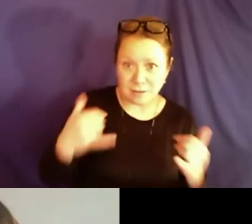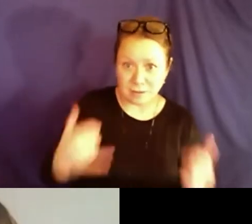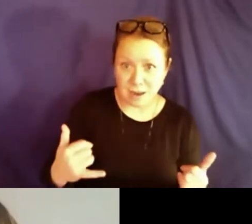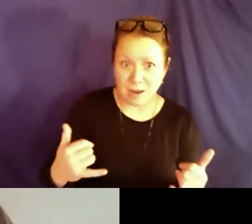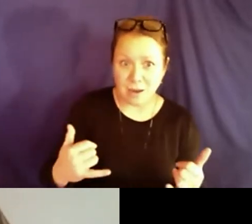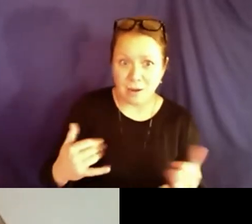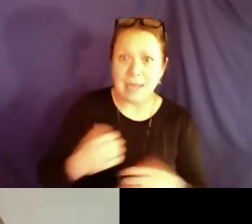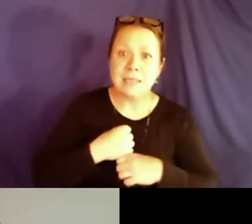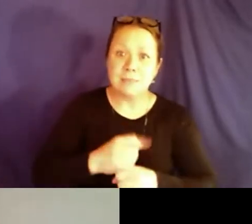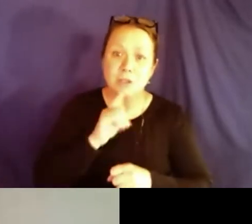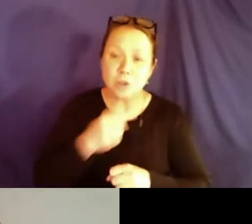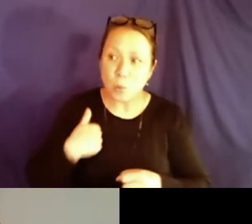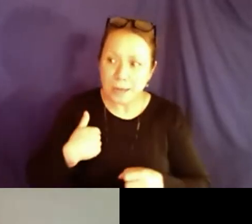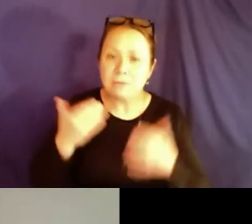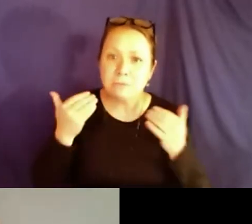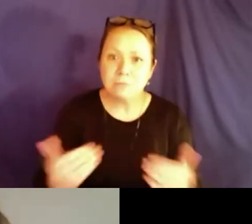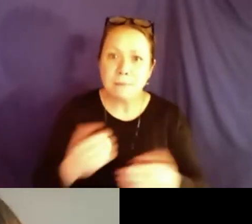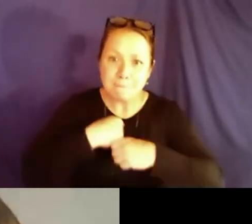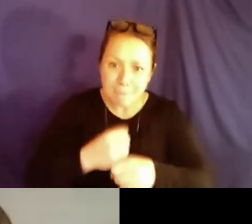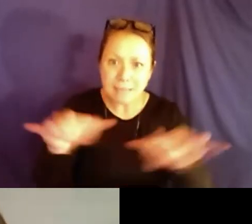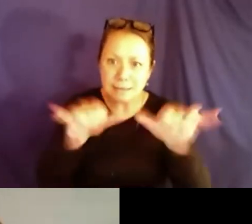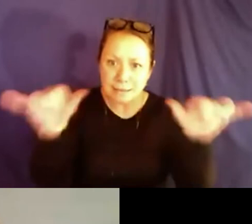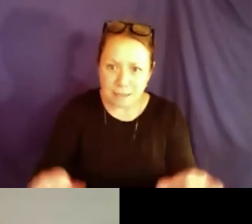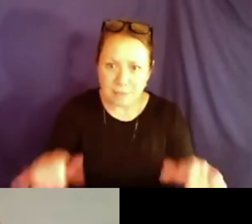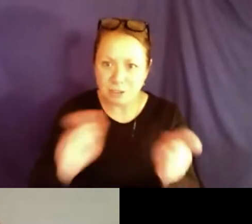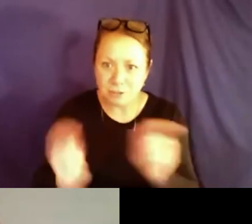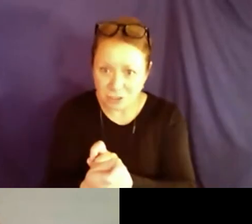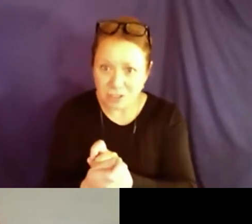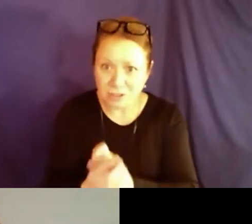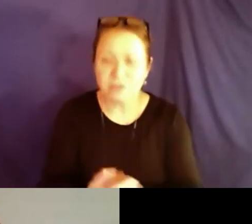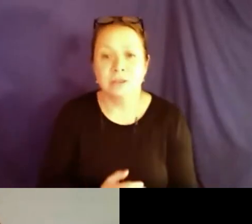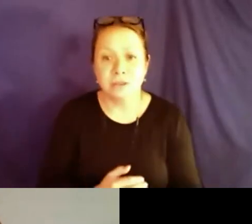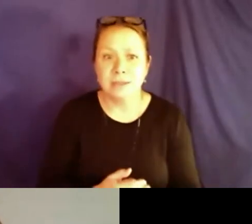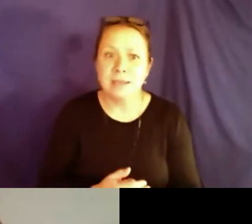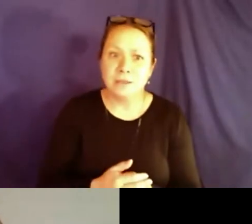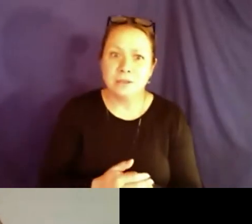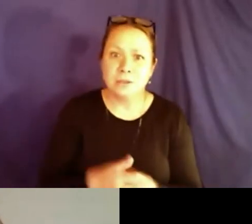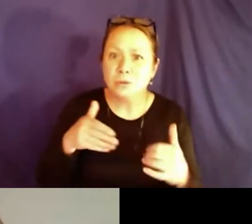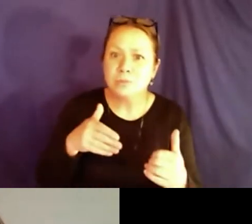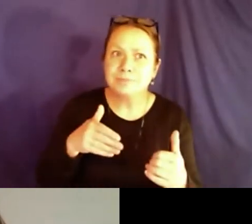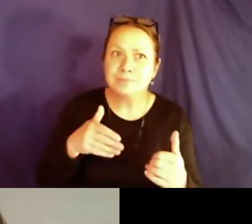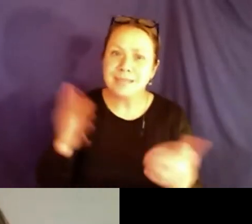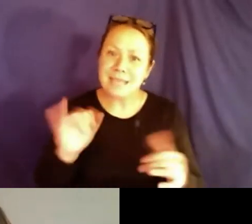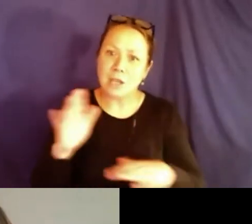definitely share. But the main cause for this is to make sure that we make some